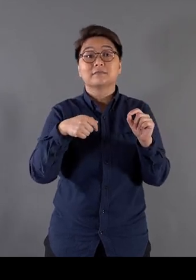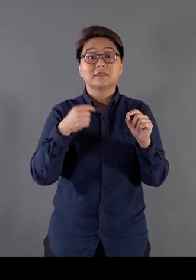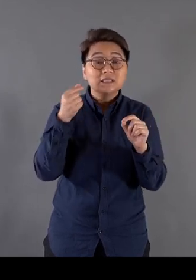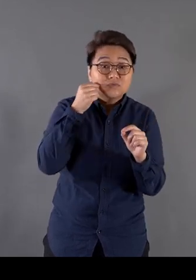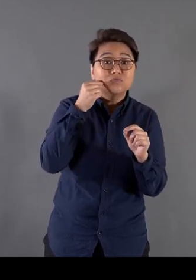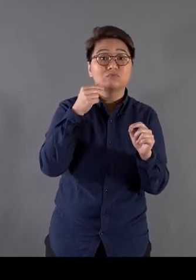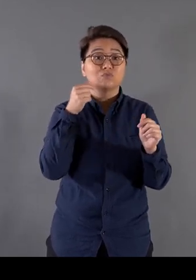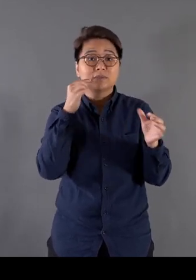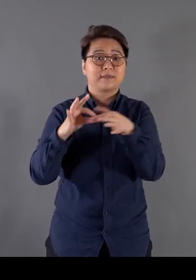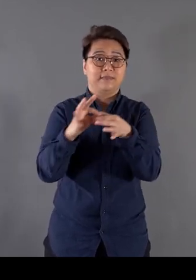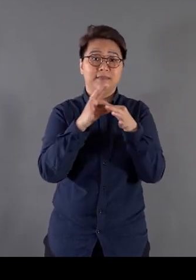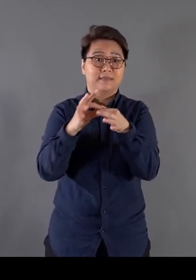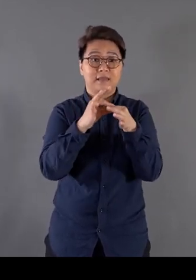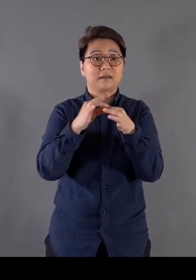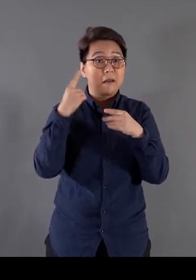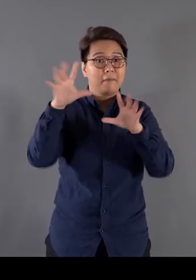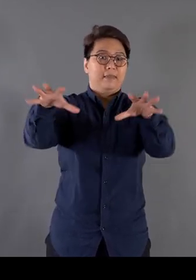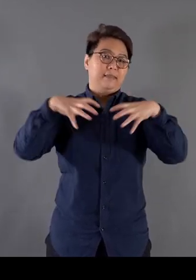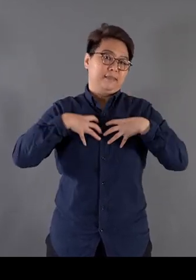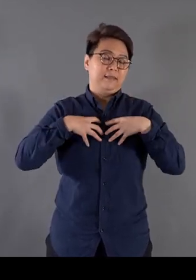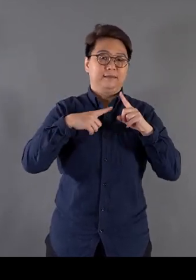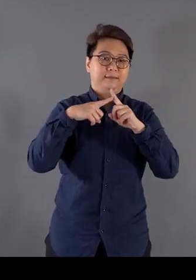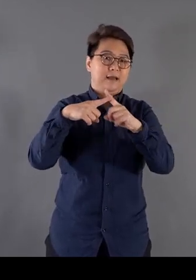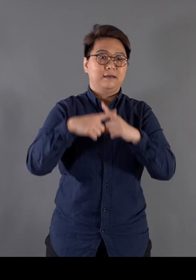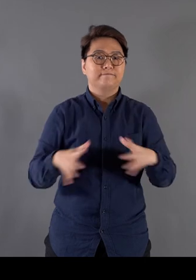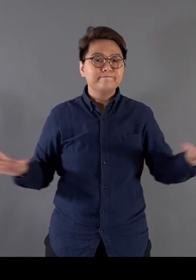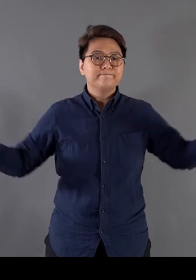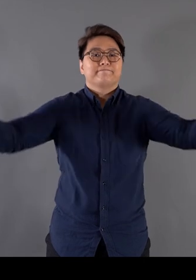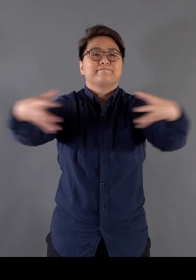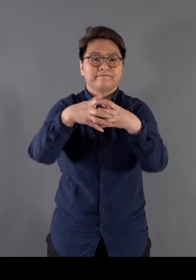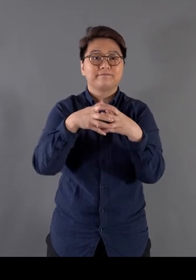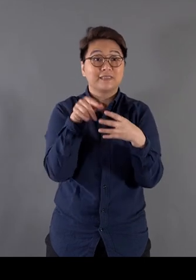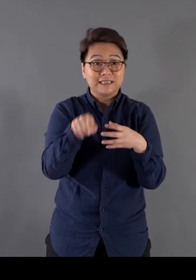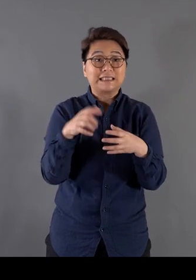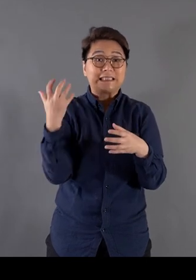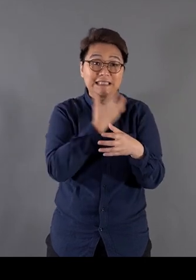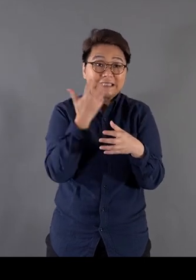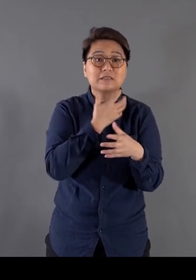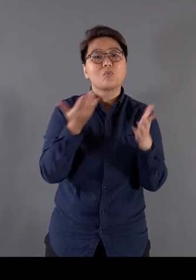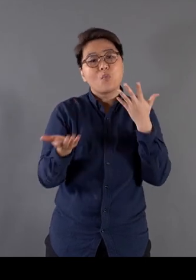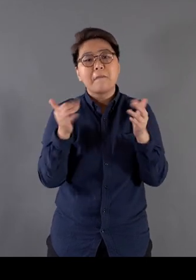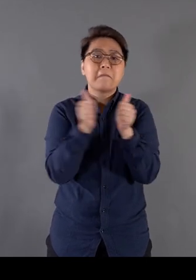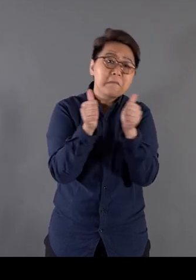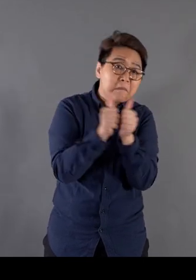which was the relationship between one life and another I wanted to string these people together They might be relatives, friends